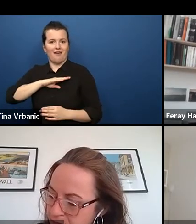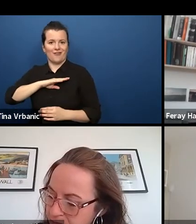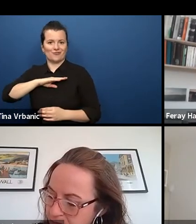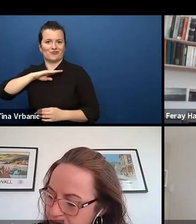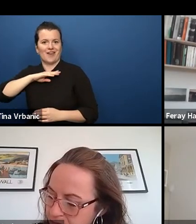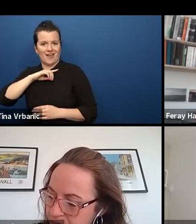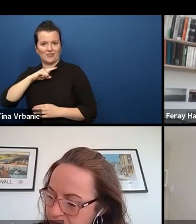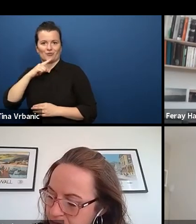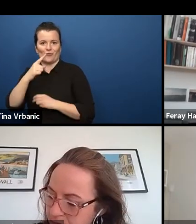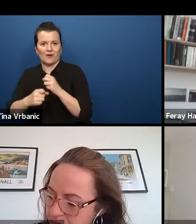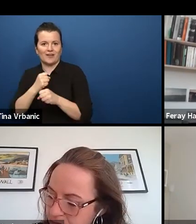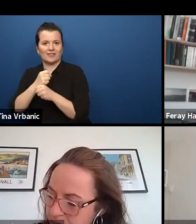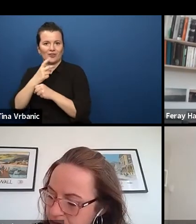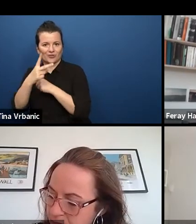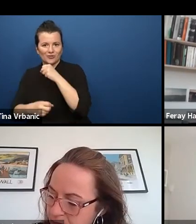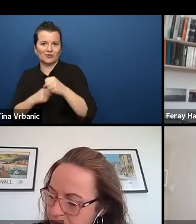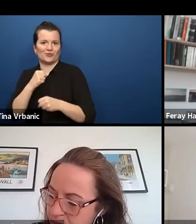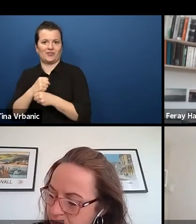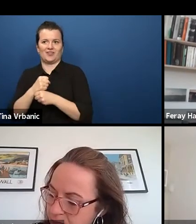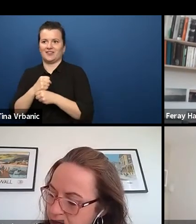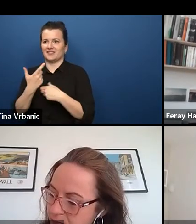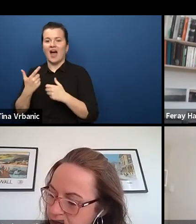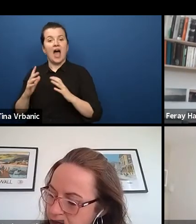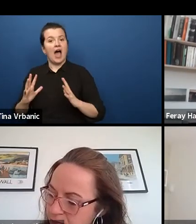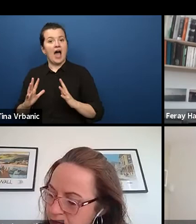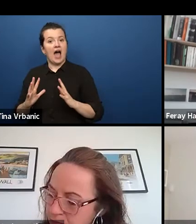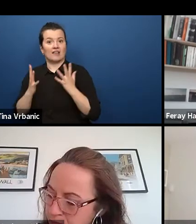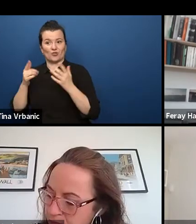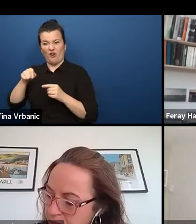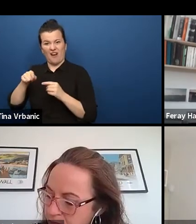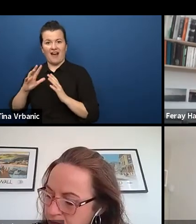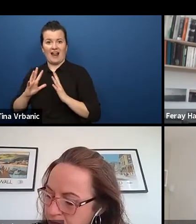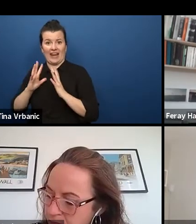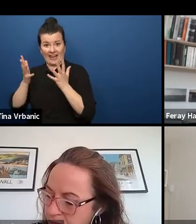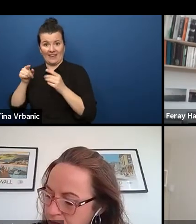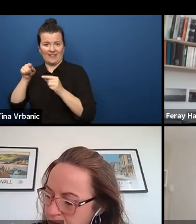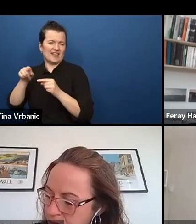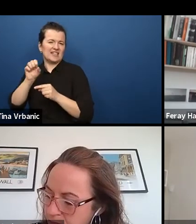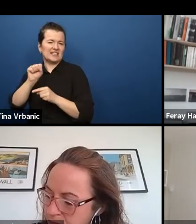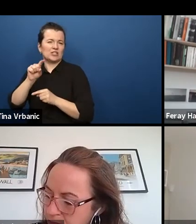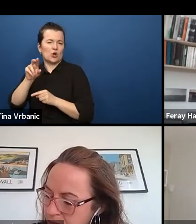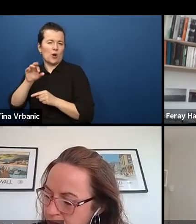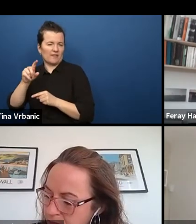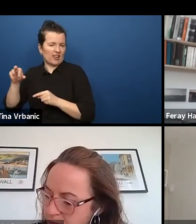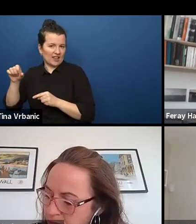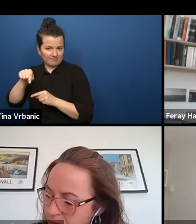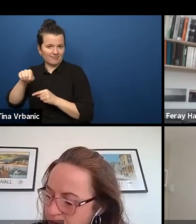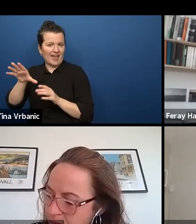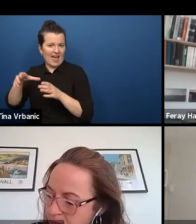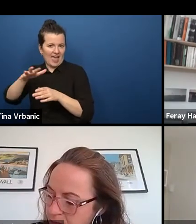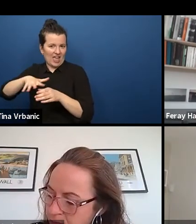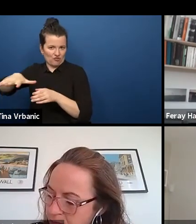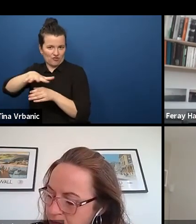because I moved from Szombathely to Budapest before COVID, now I'm back home in Szombathely due to the COVID